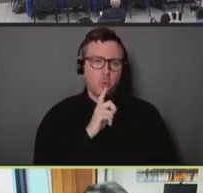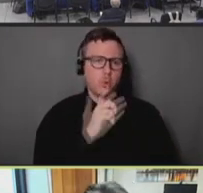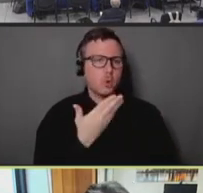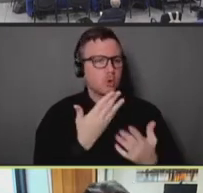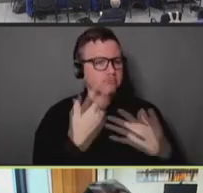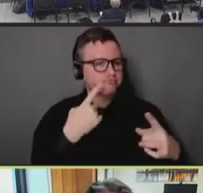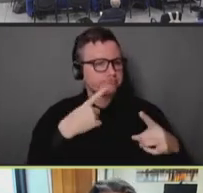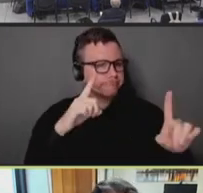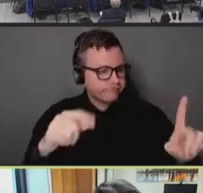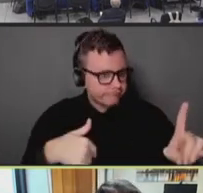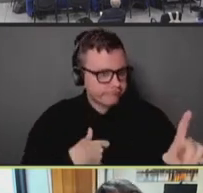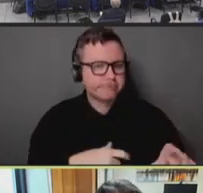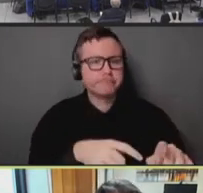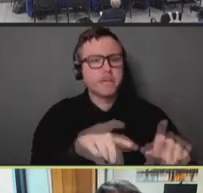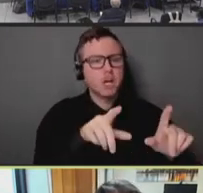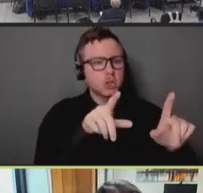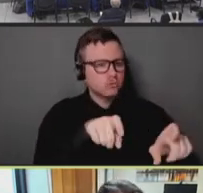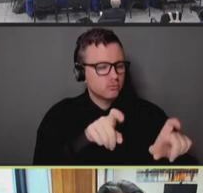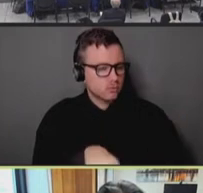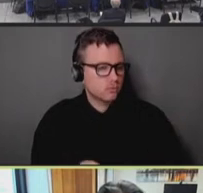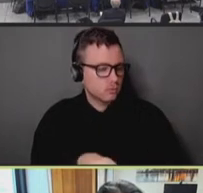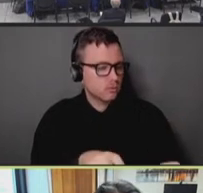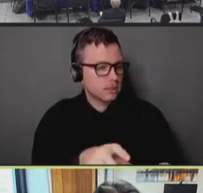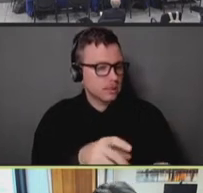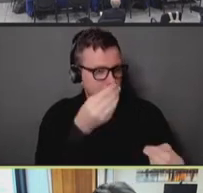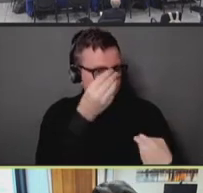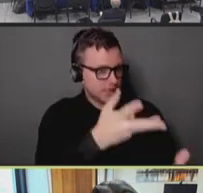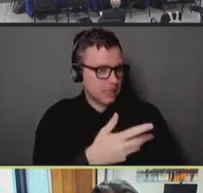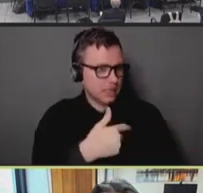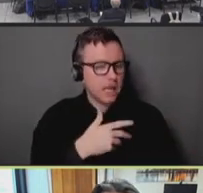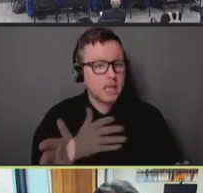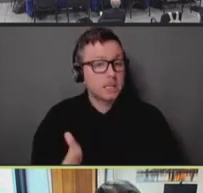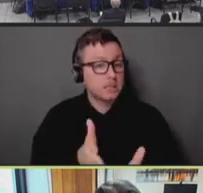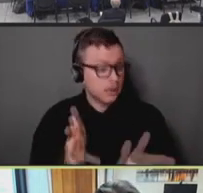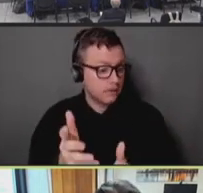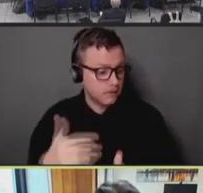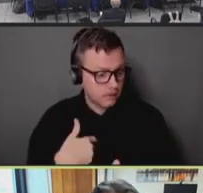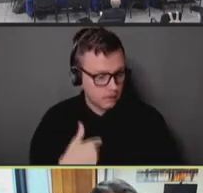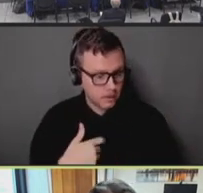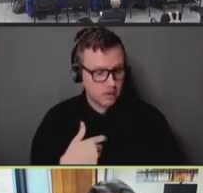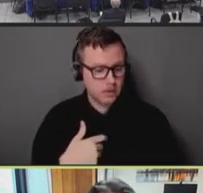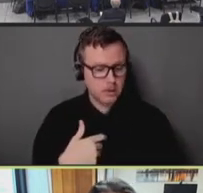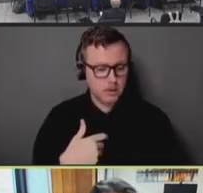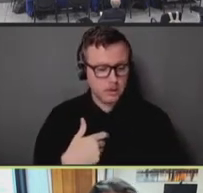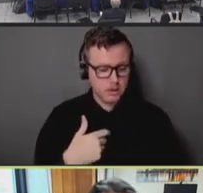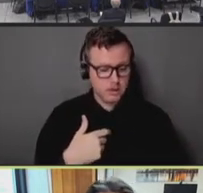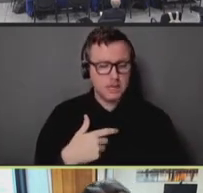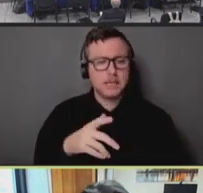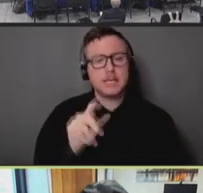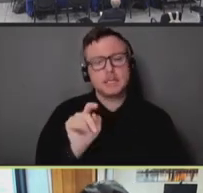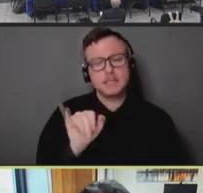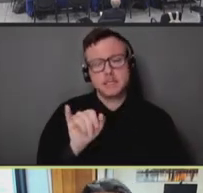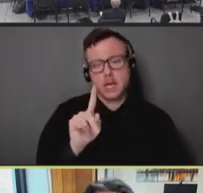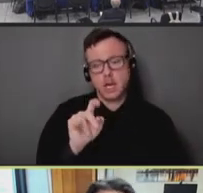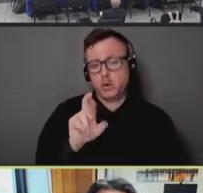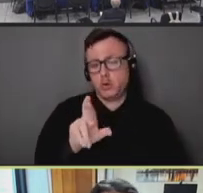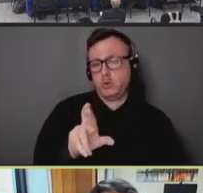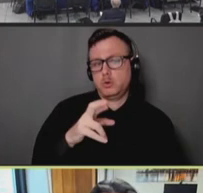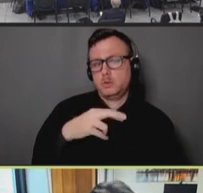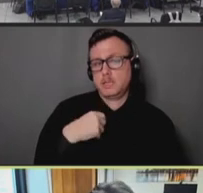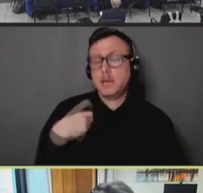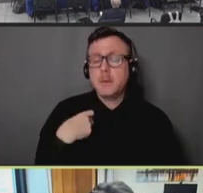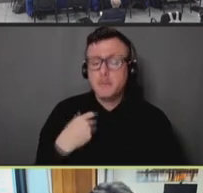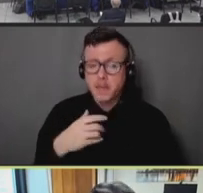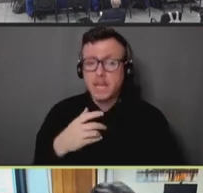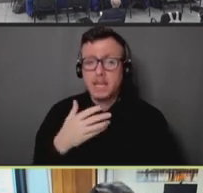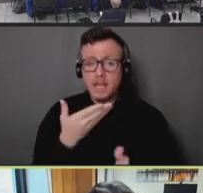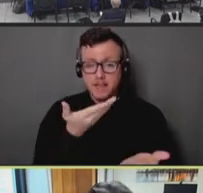up data that suggested that durable, neutralizing titers were present up to two years after a single